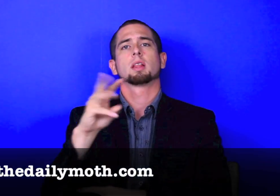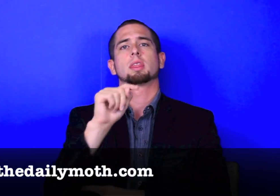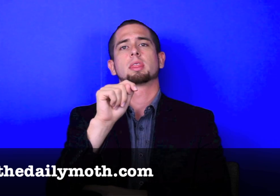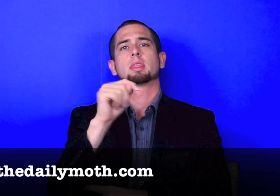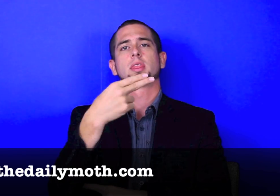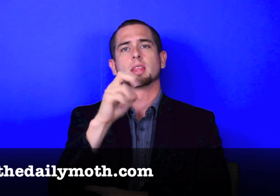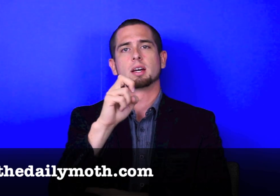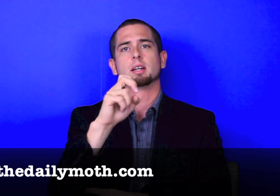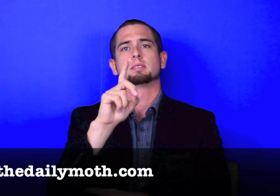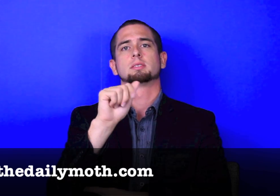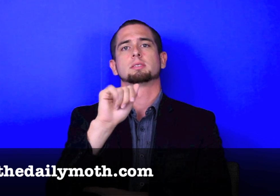9 am, on the dot, there will be a new 10-minute show on this website